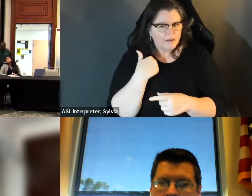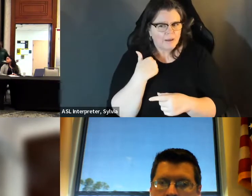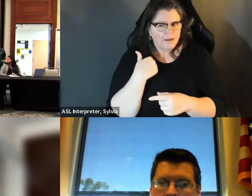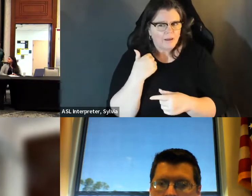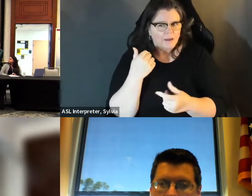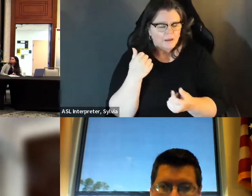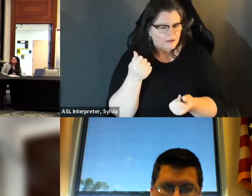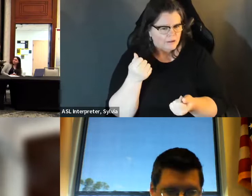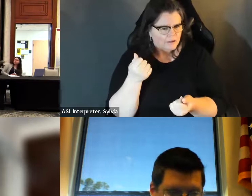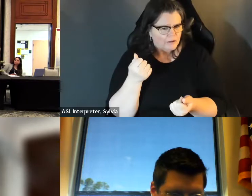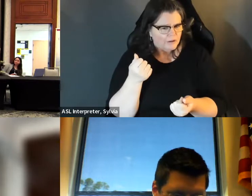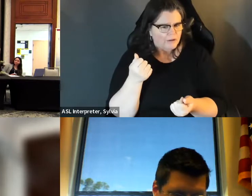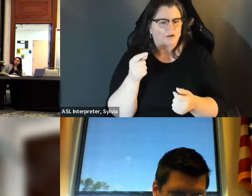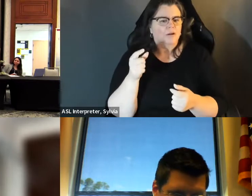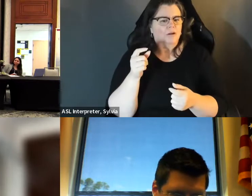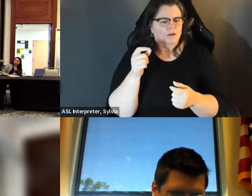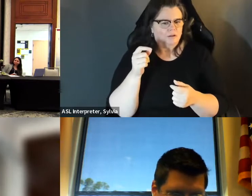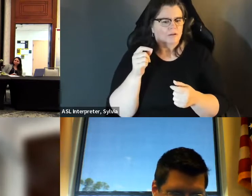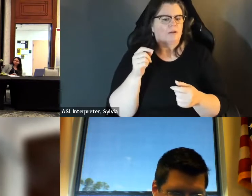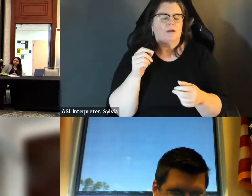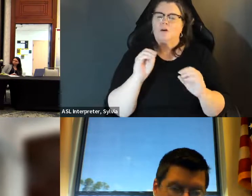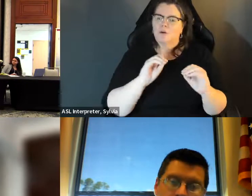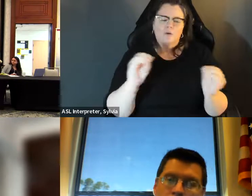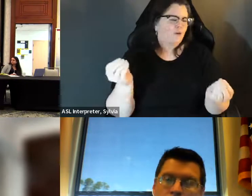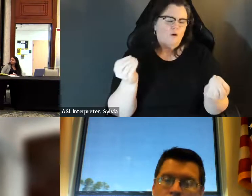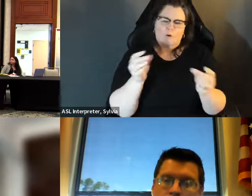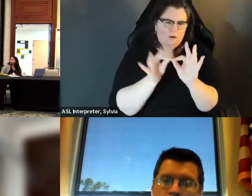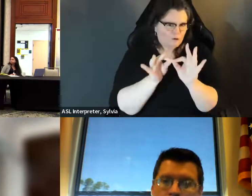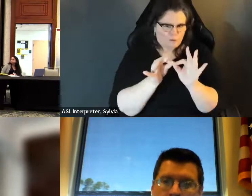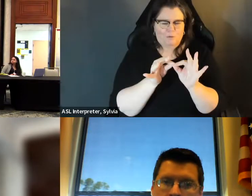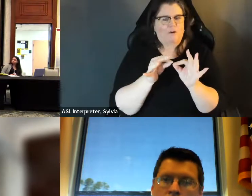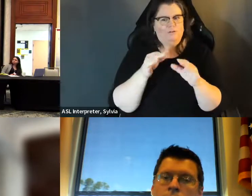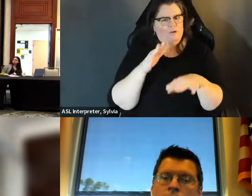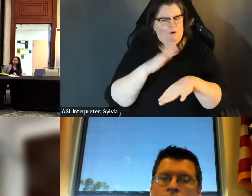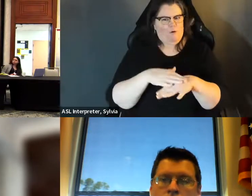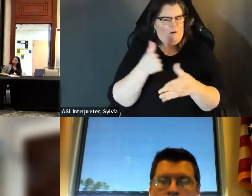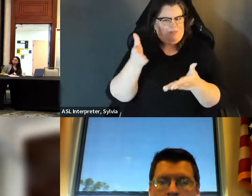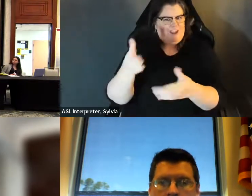the communication accessibility. I once made a video to explain the process Do we have any online chat? Maybe we have time for just one